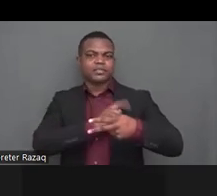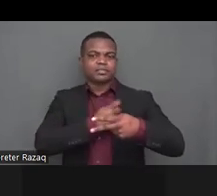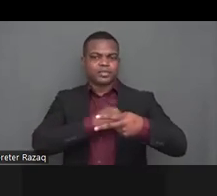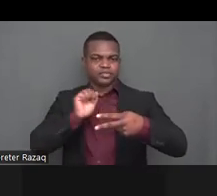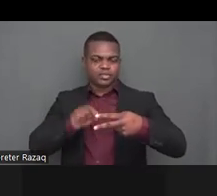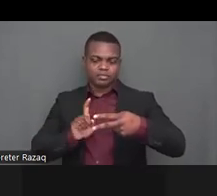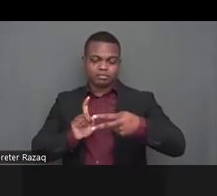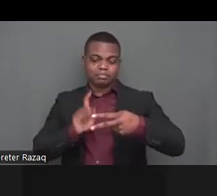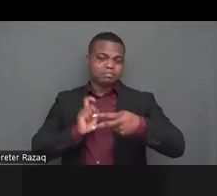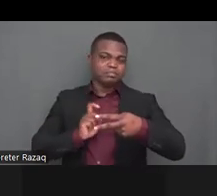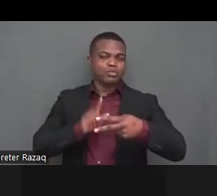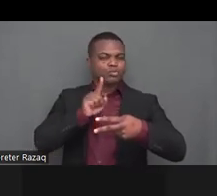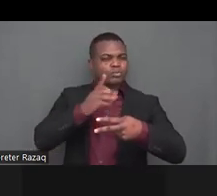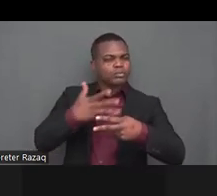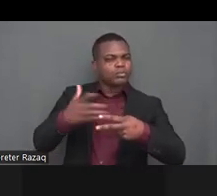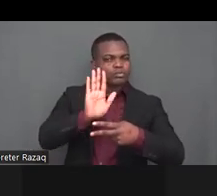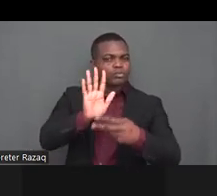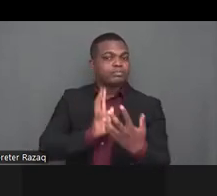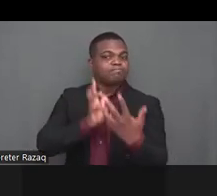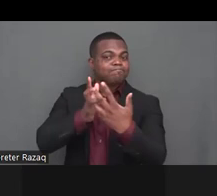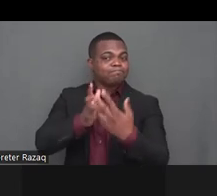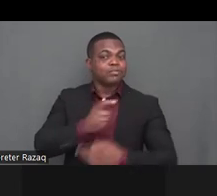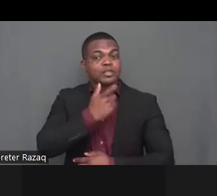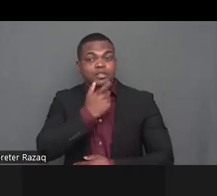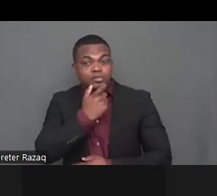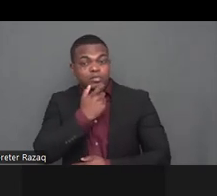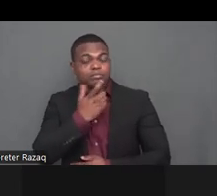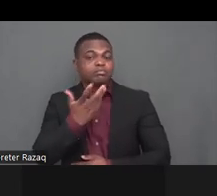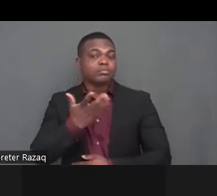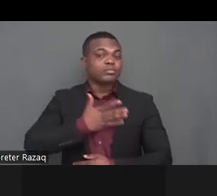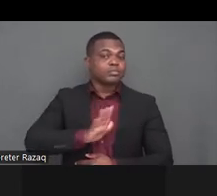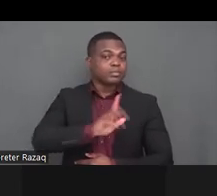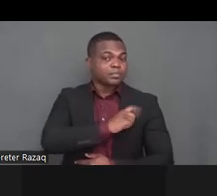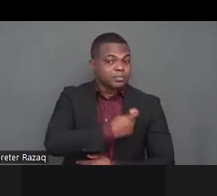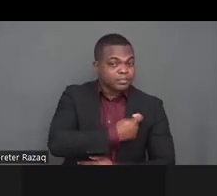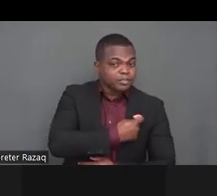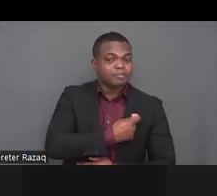and french so that that that you will not be hearing different different voices on the screen